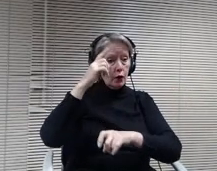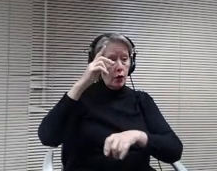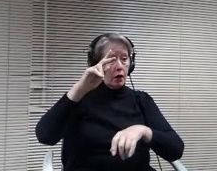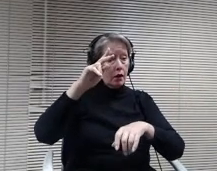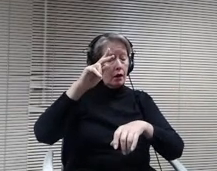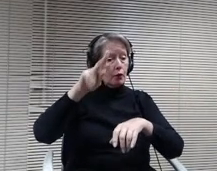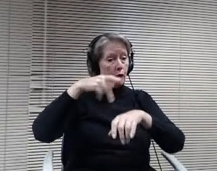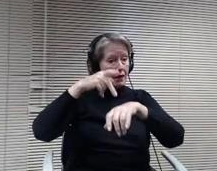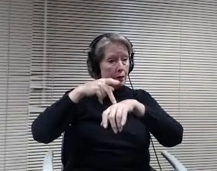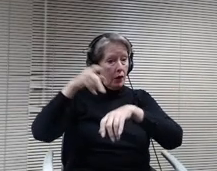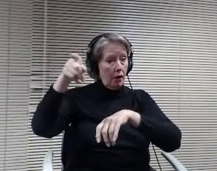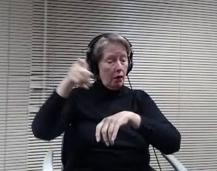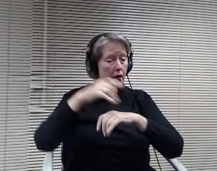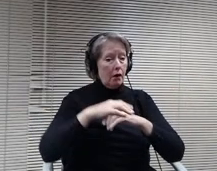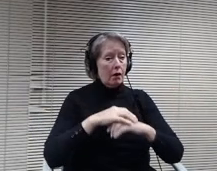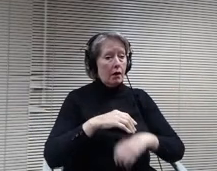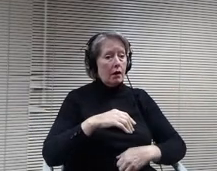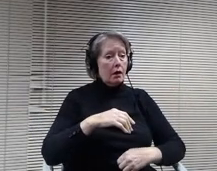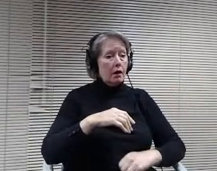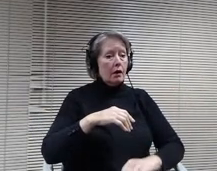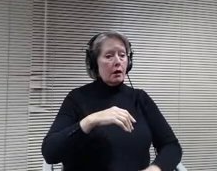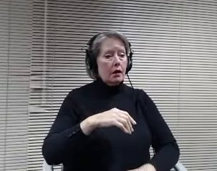I just saw you guys John, thank you.